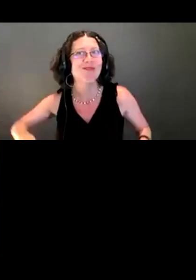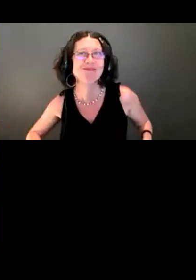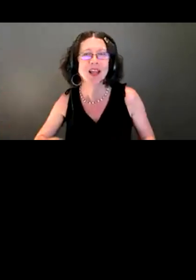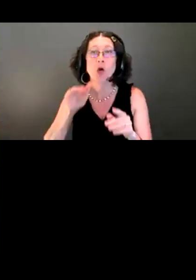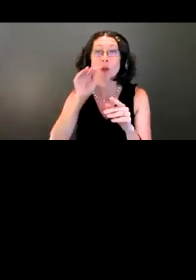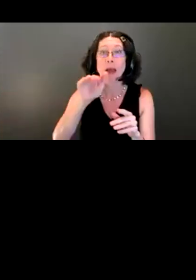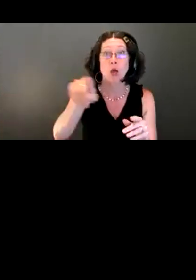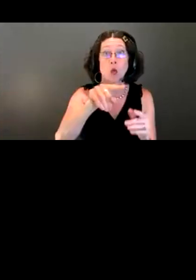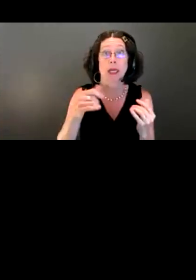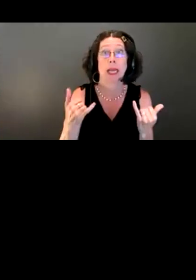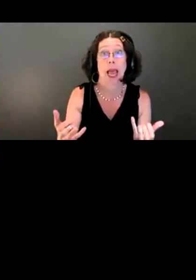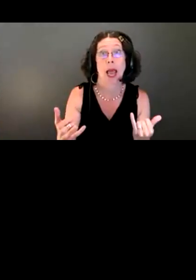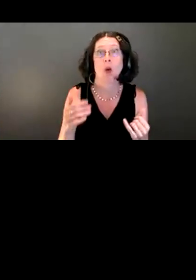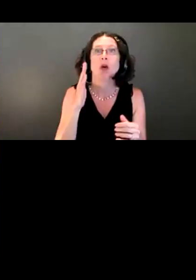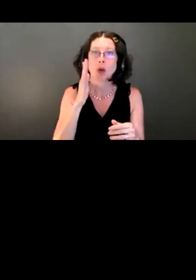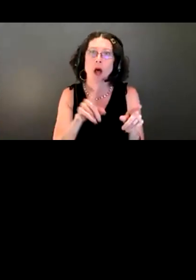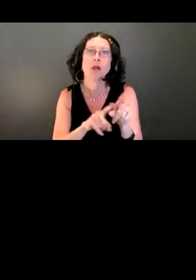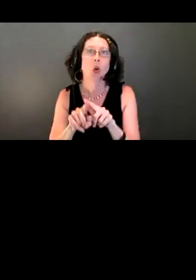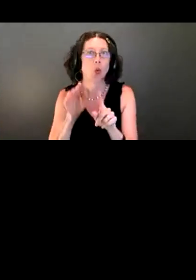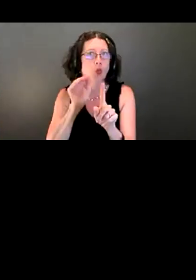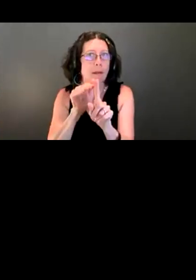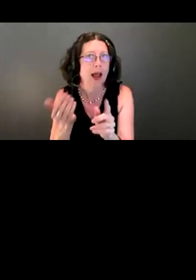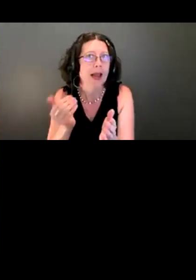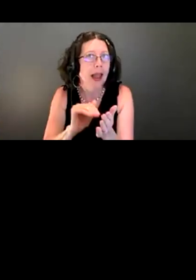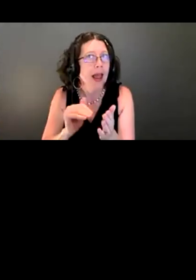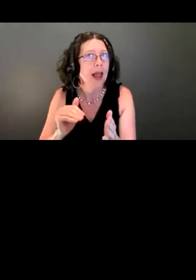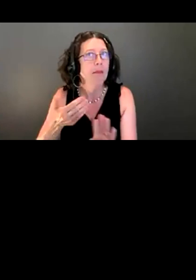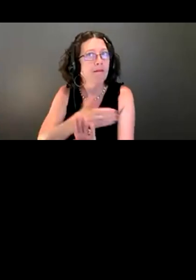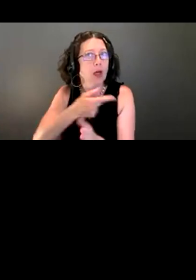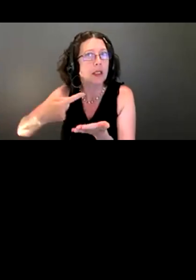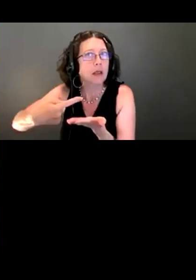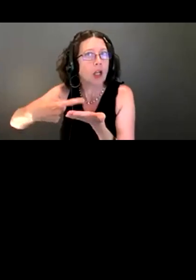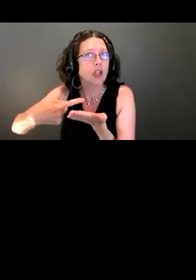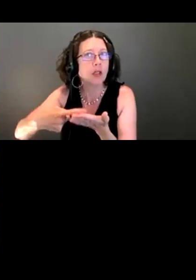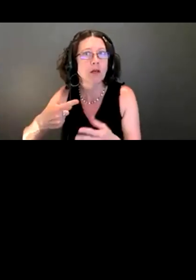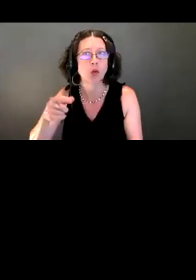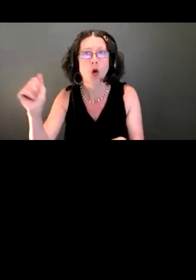again about the recording before the discussion portion of this evening's presentation begins.